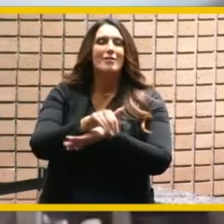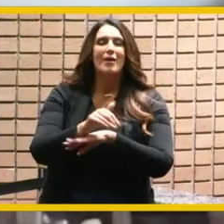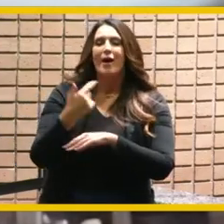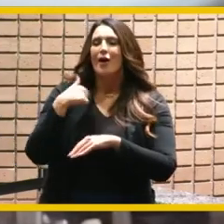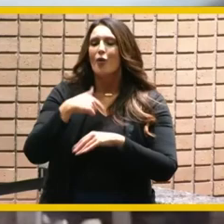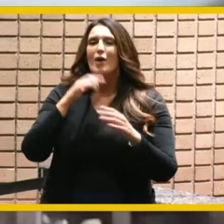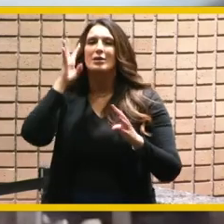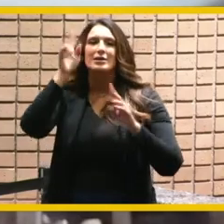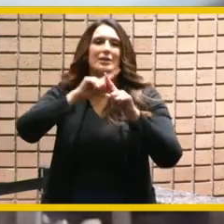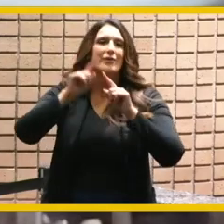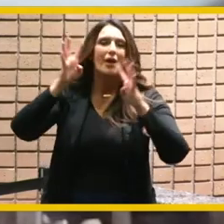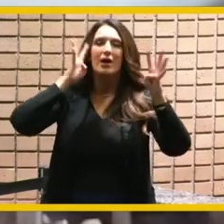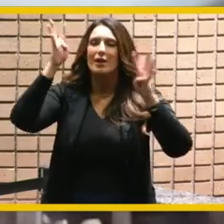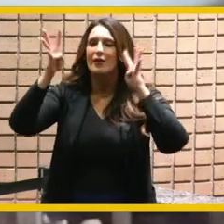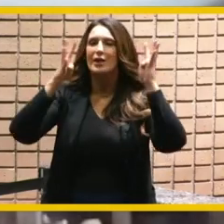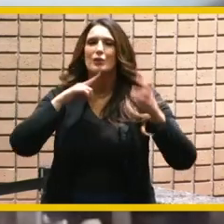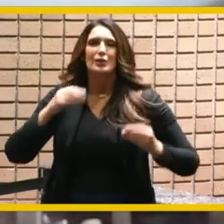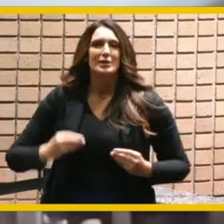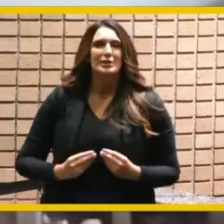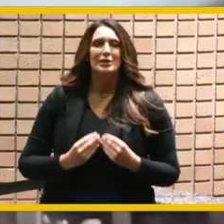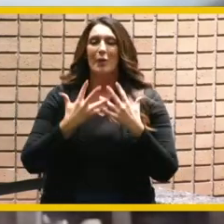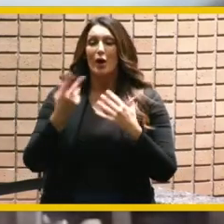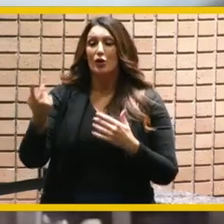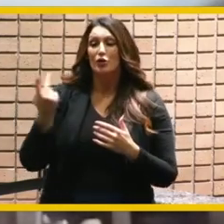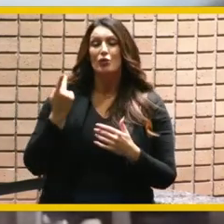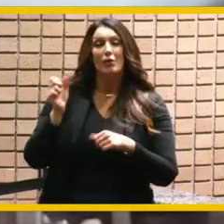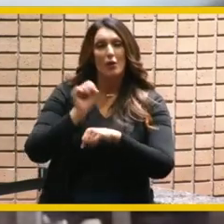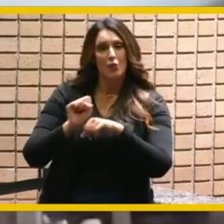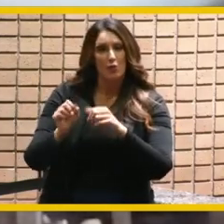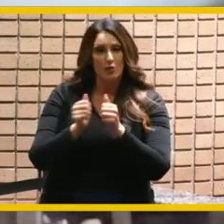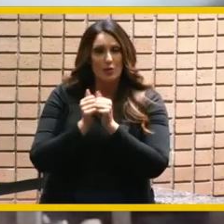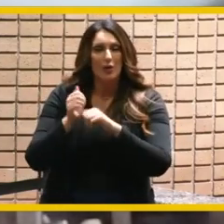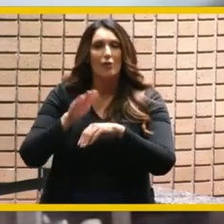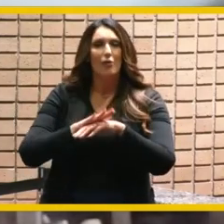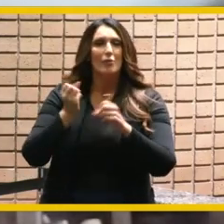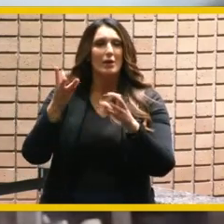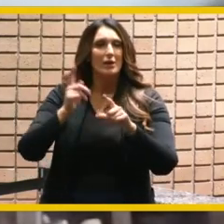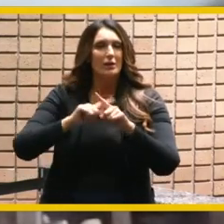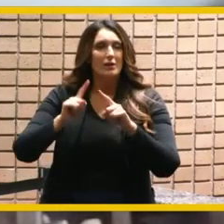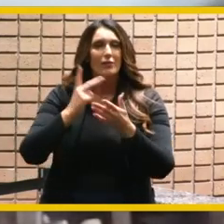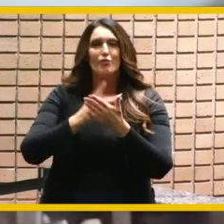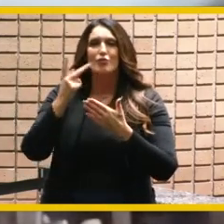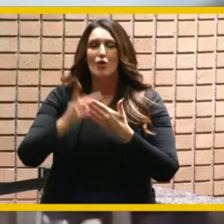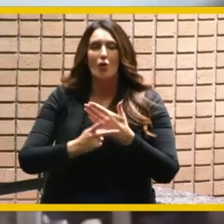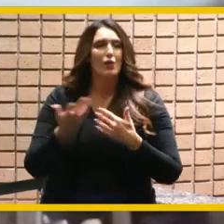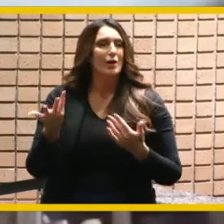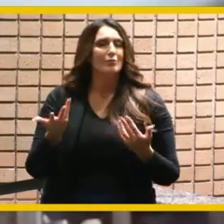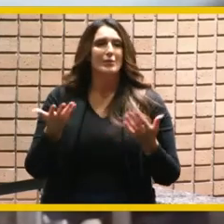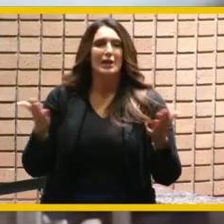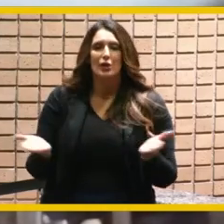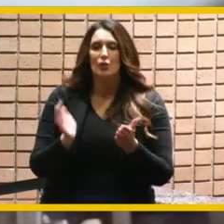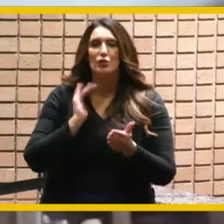and you and i have worked together on a number of programs to encourage our students to pursue